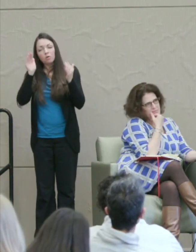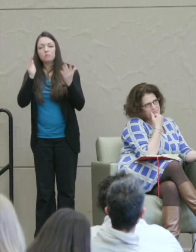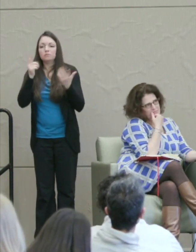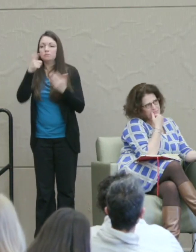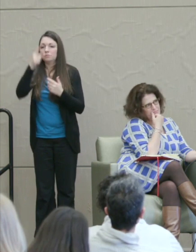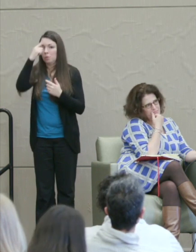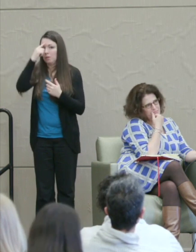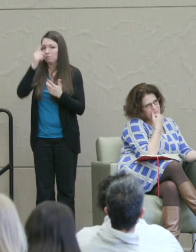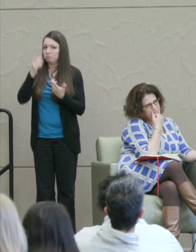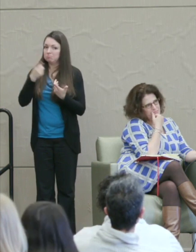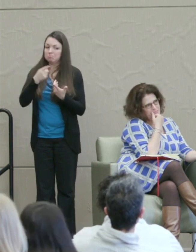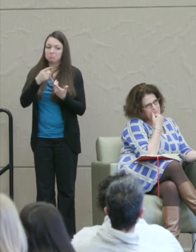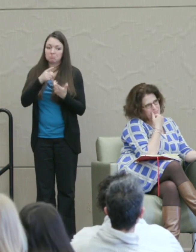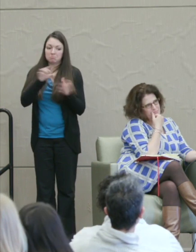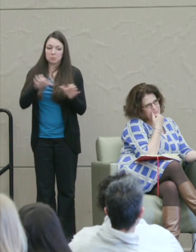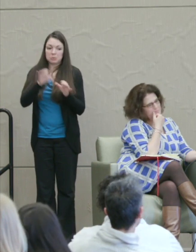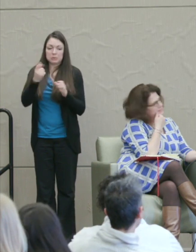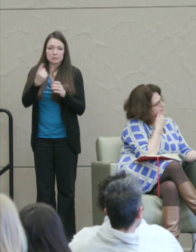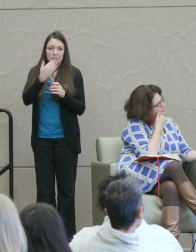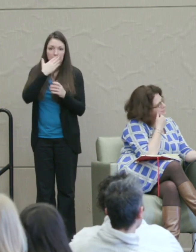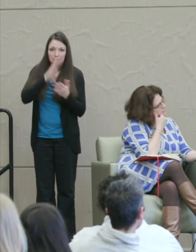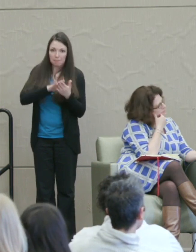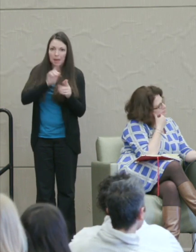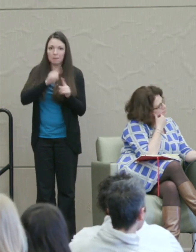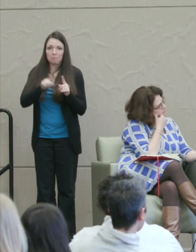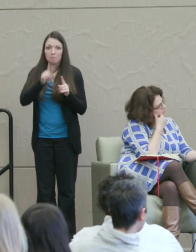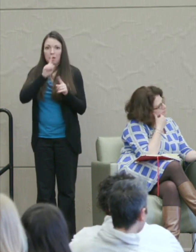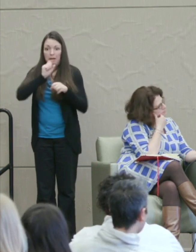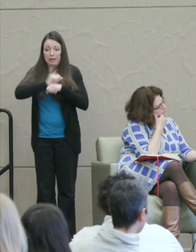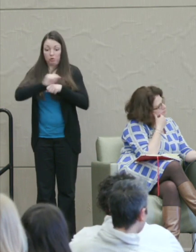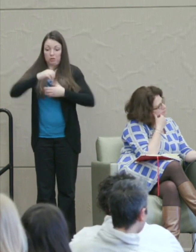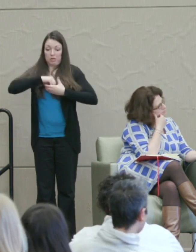You did something bad but maybe you're not irretrievably evil."